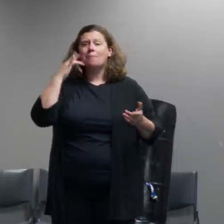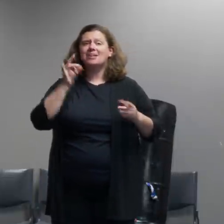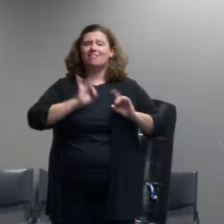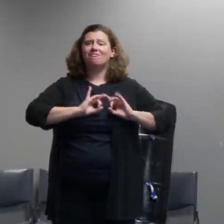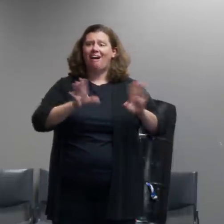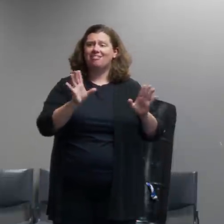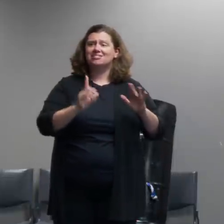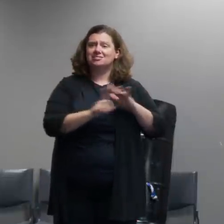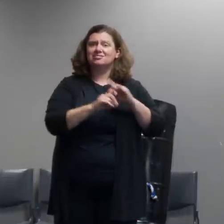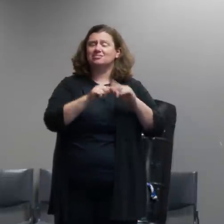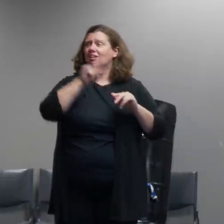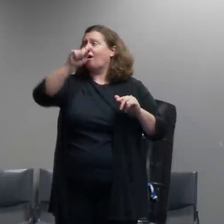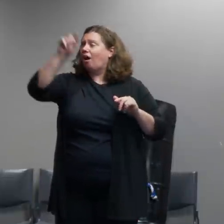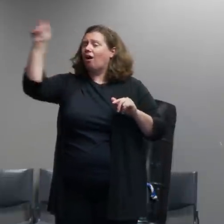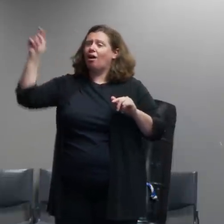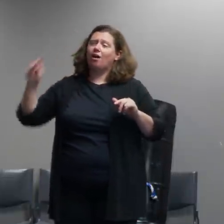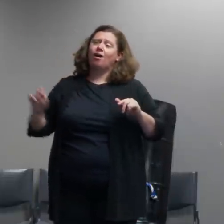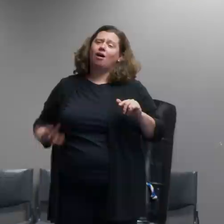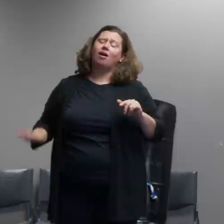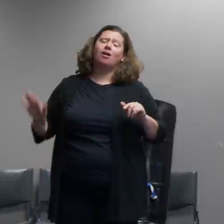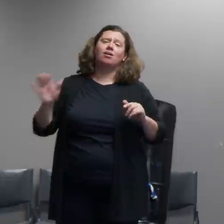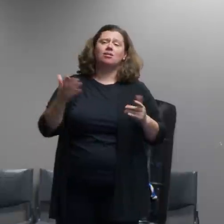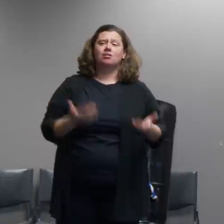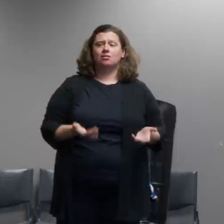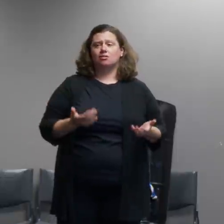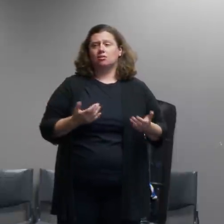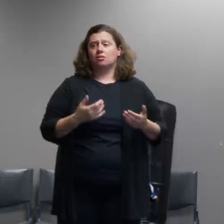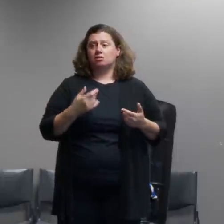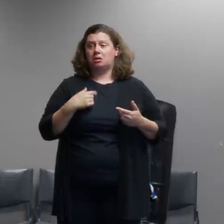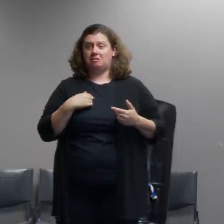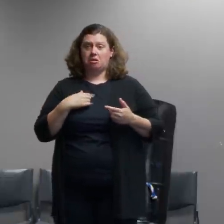and not that we're trying to find excuses to use cs gas that would be